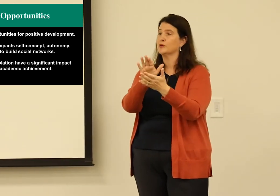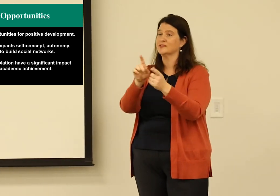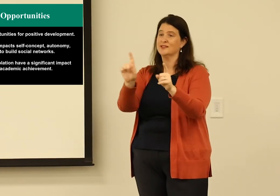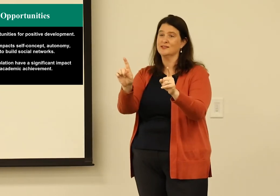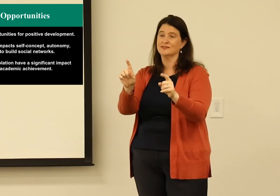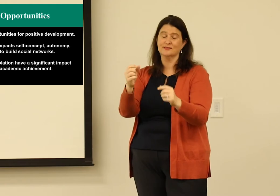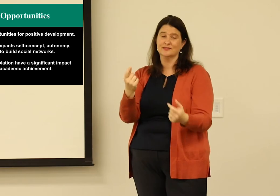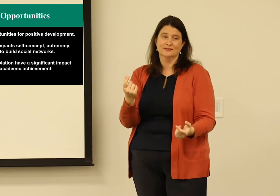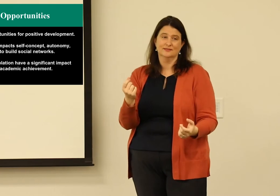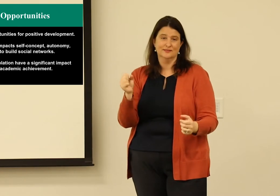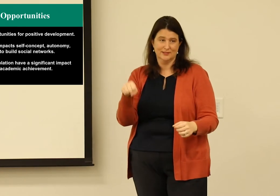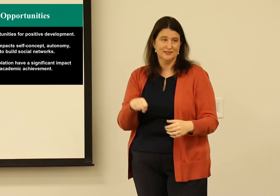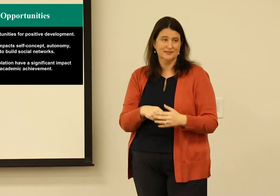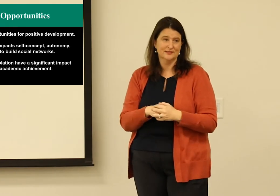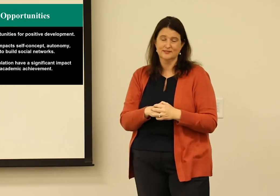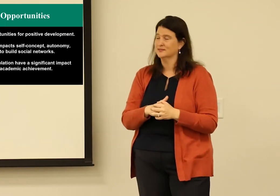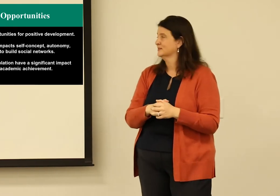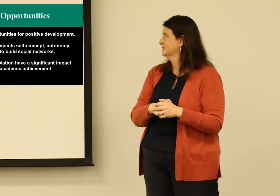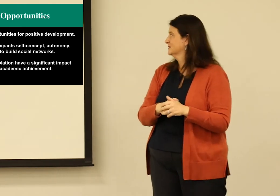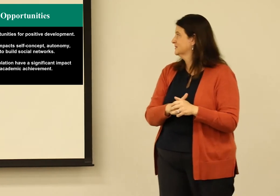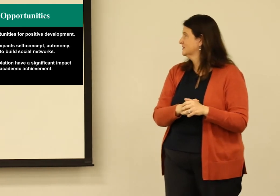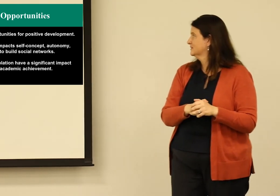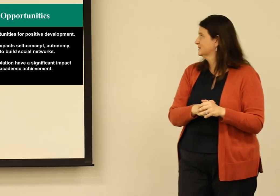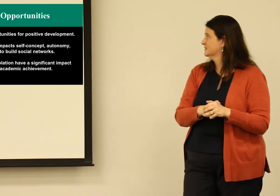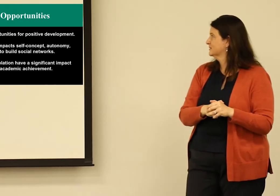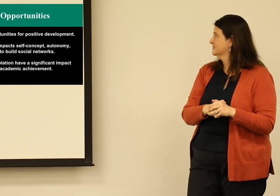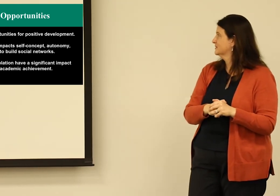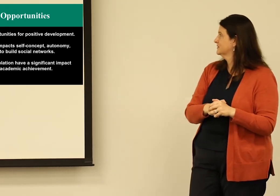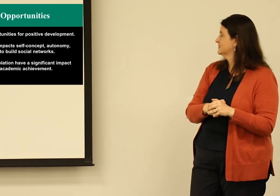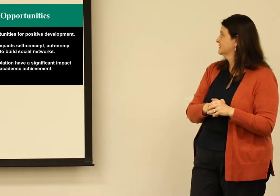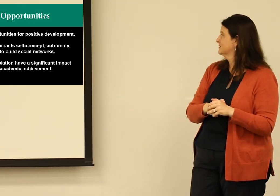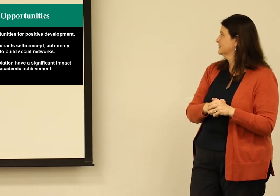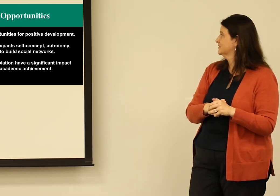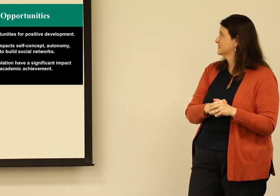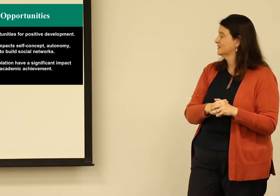Social isolation impacts employment and education success. We know this.